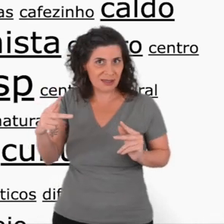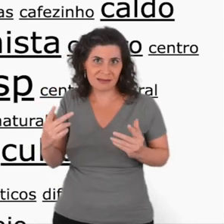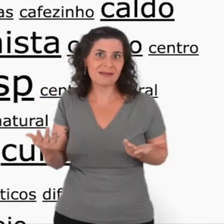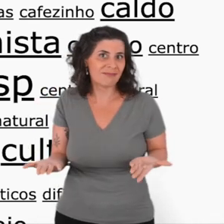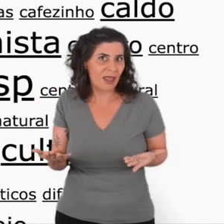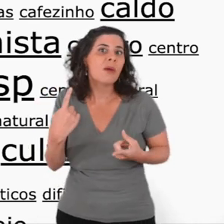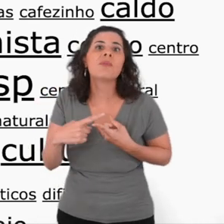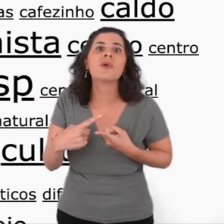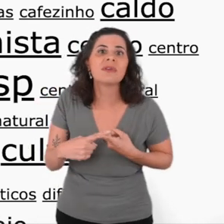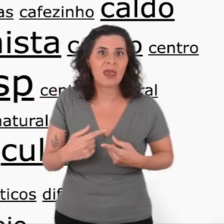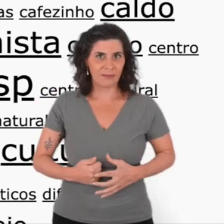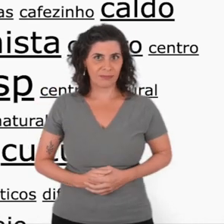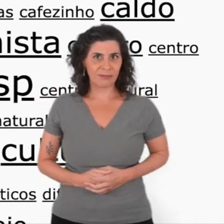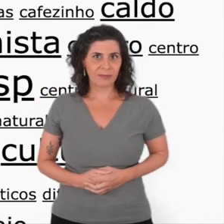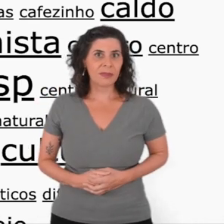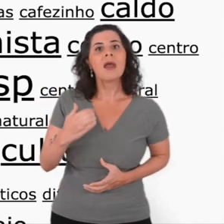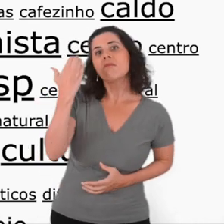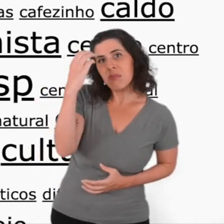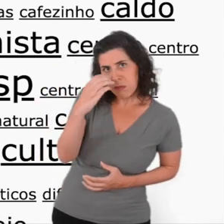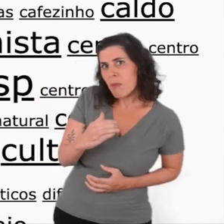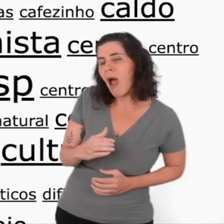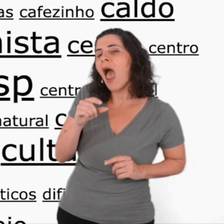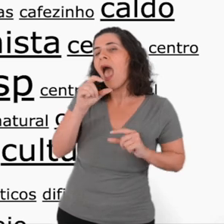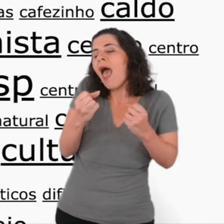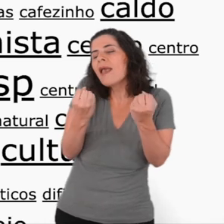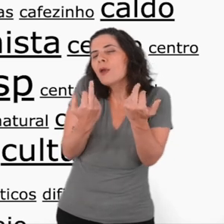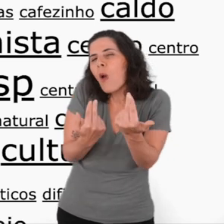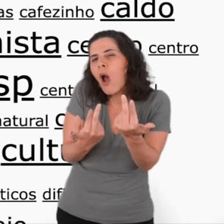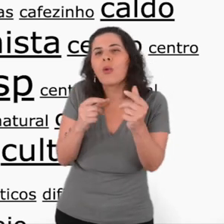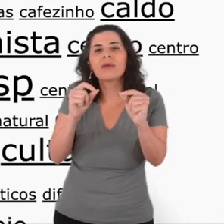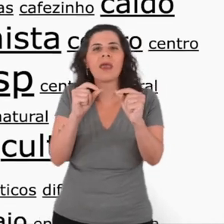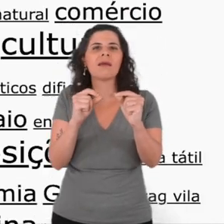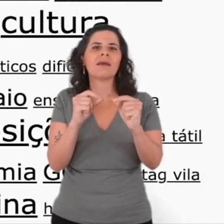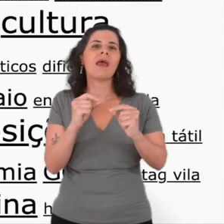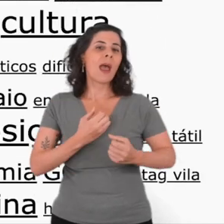It will be the metapoem that you are writing together.